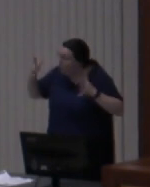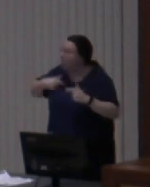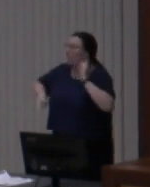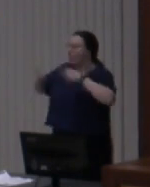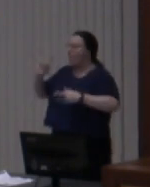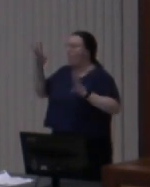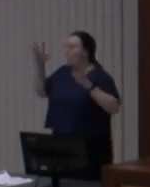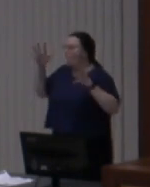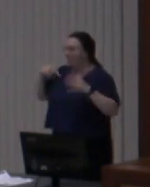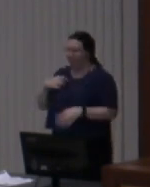No questions?